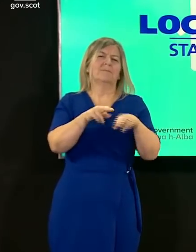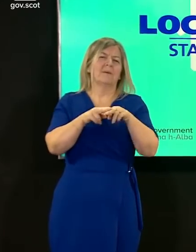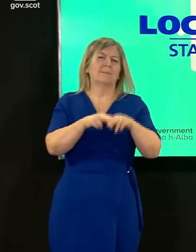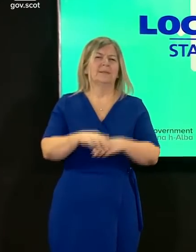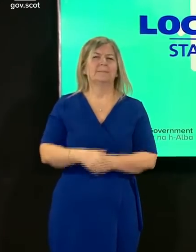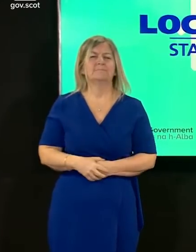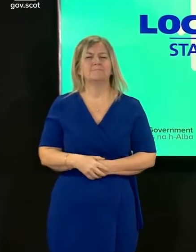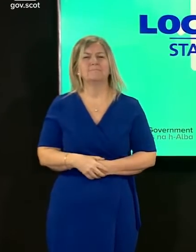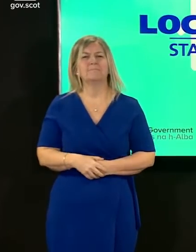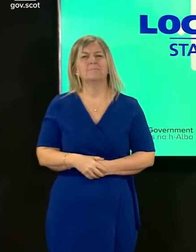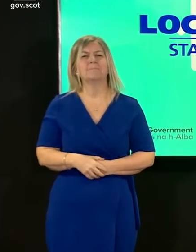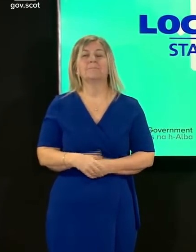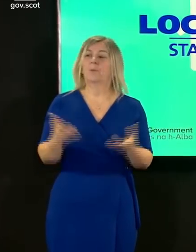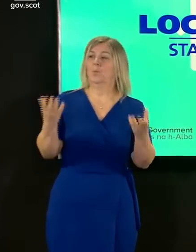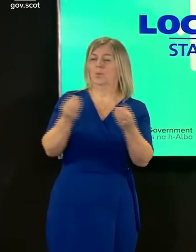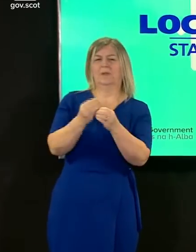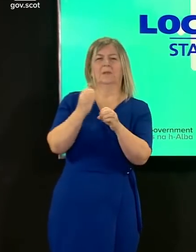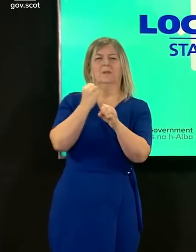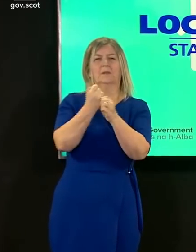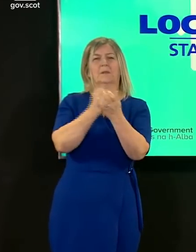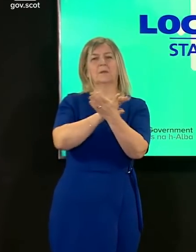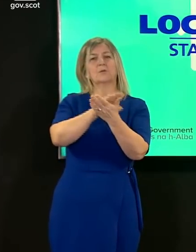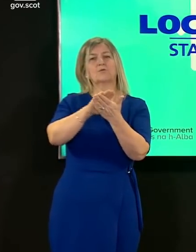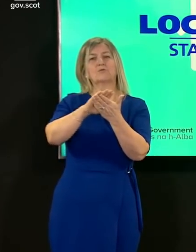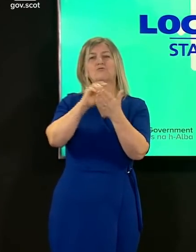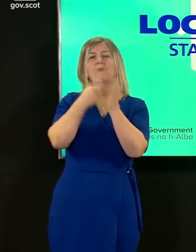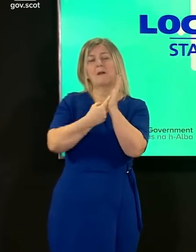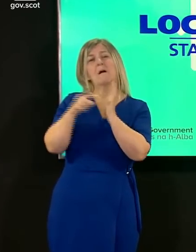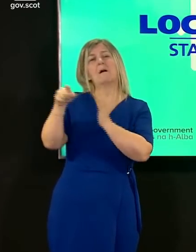i'm joined today by dr greger smith our chief medical officer